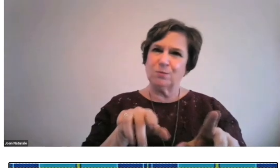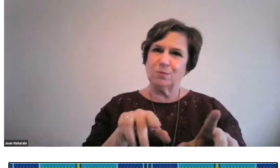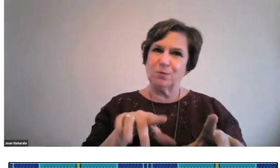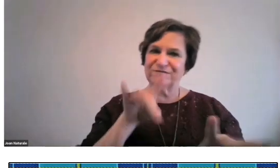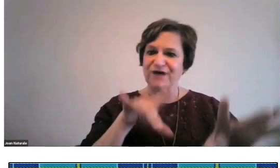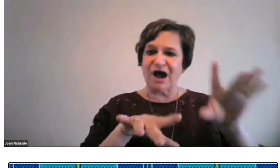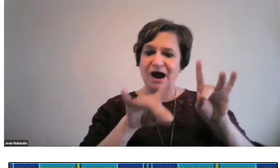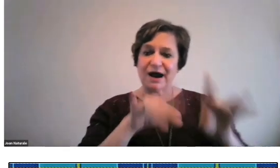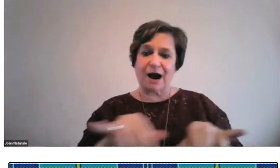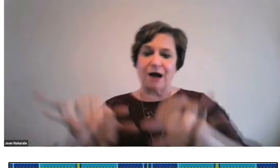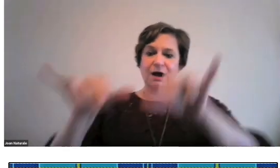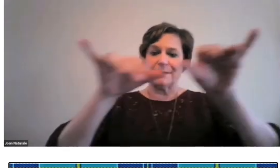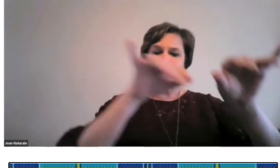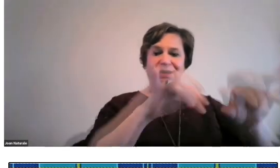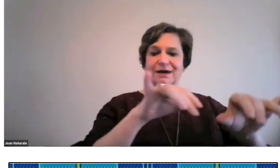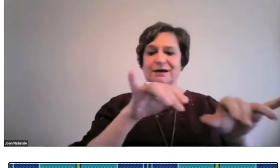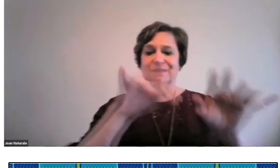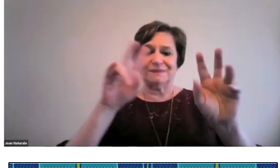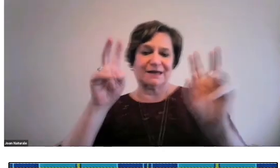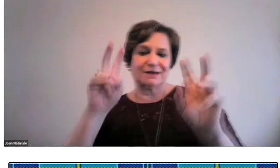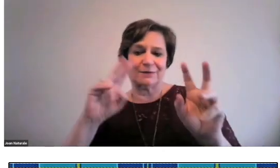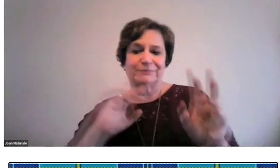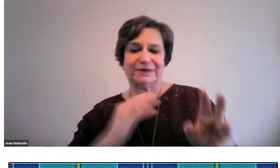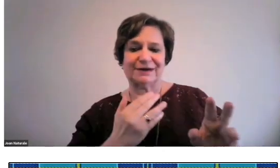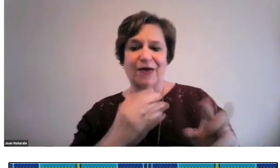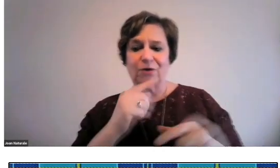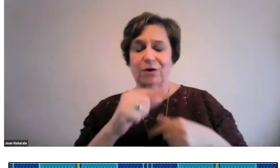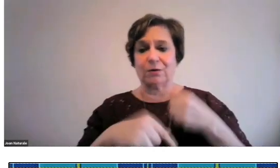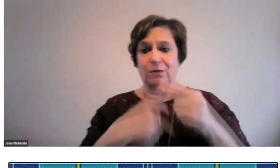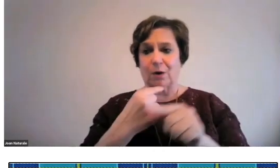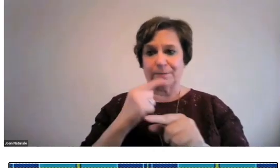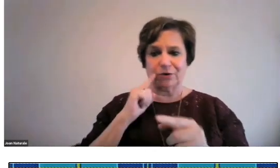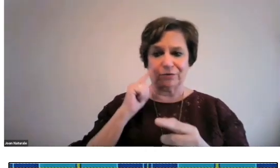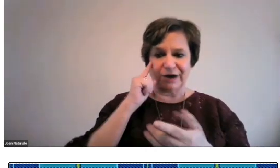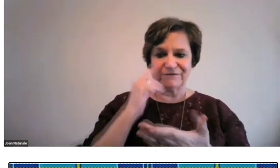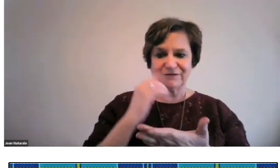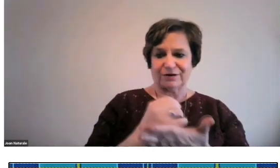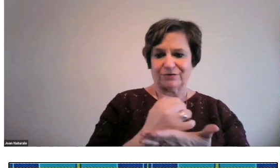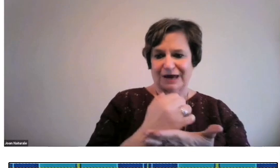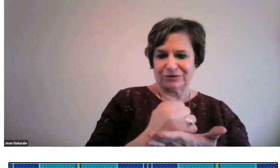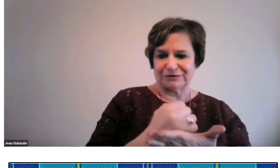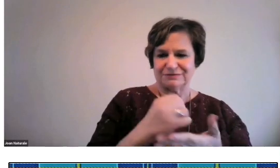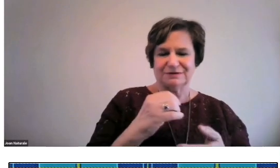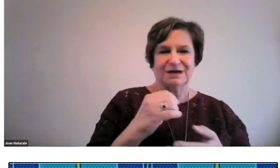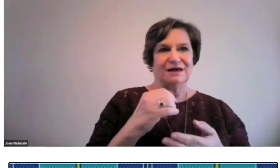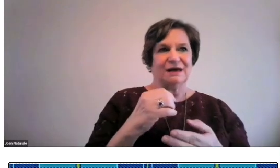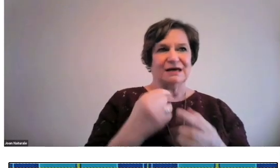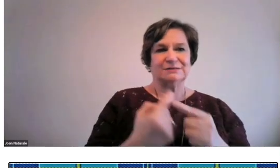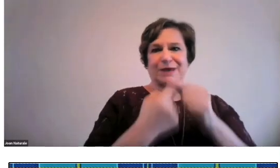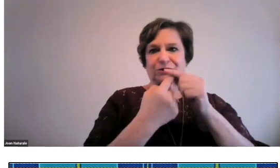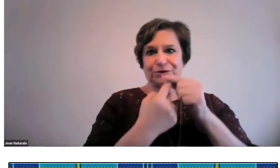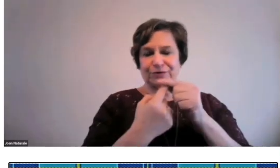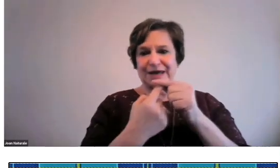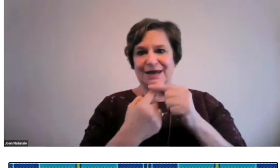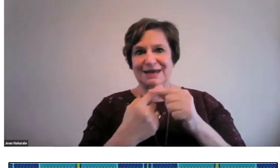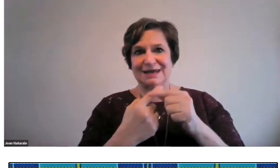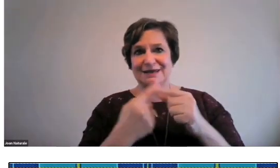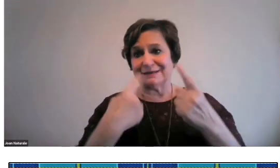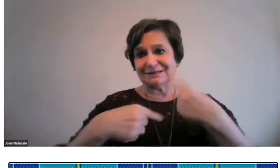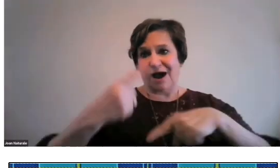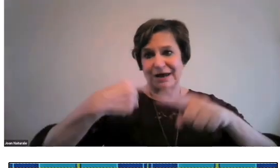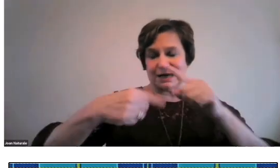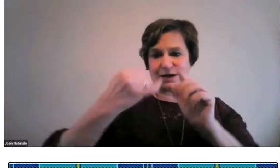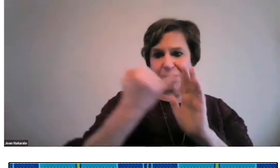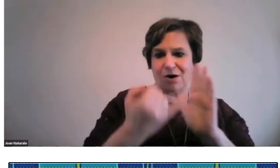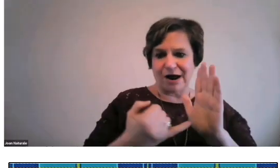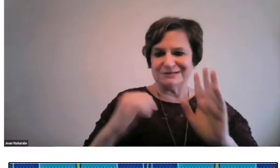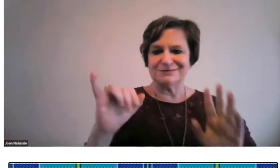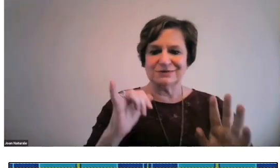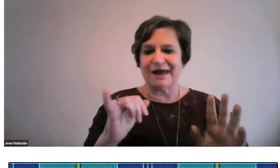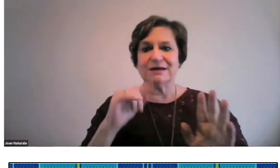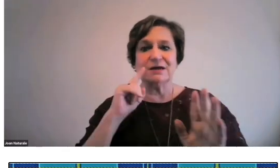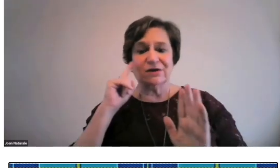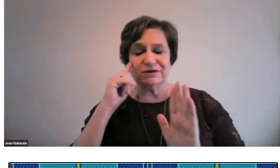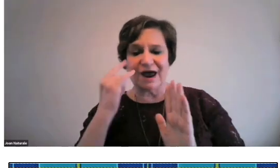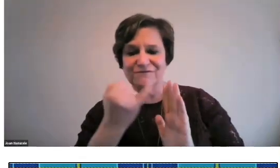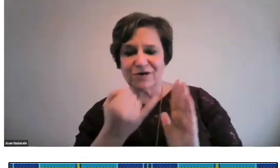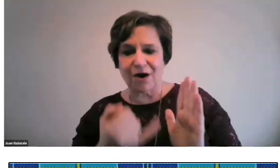We find common themes in our global deaf collections, especially in the signing arts